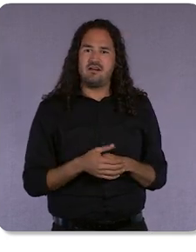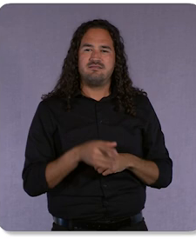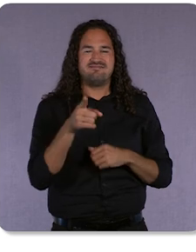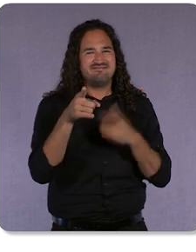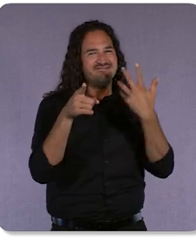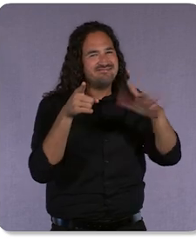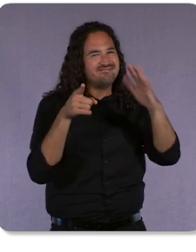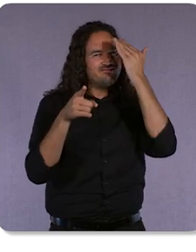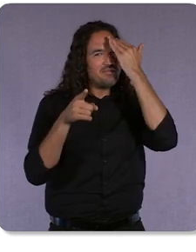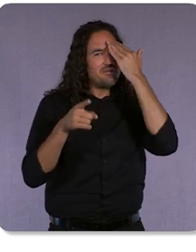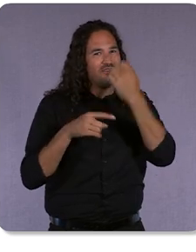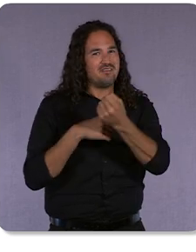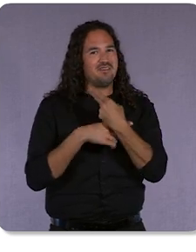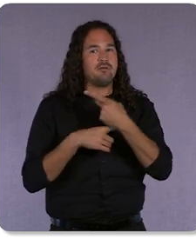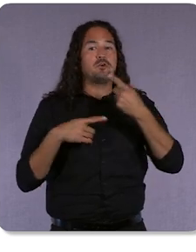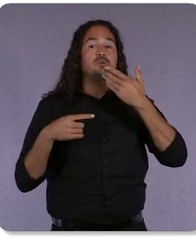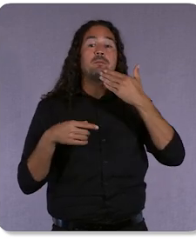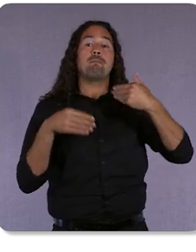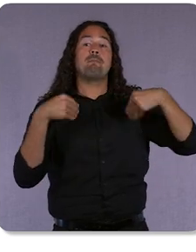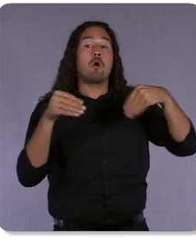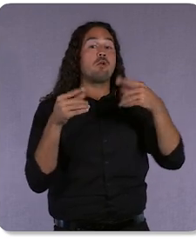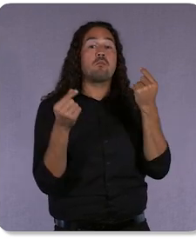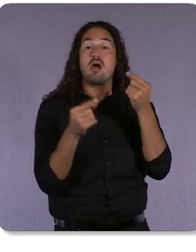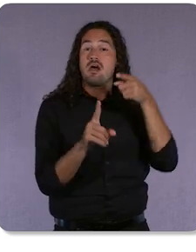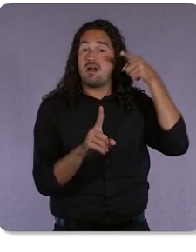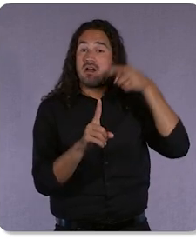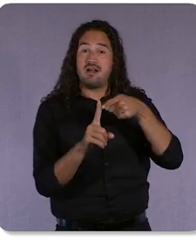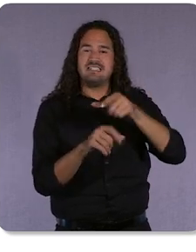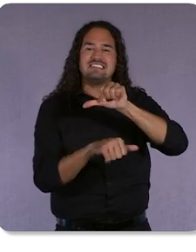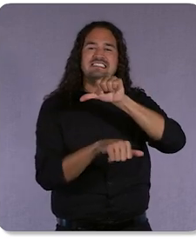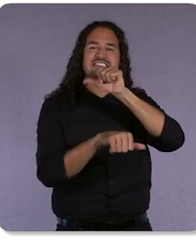is really about establishing a real connection with your users.